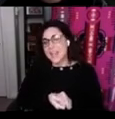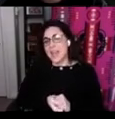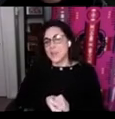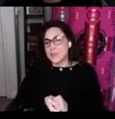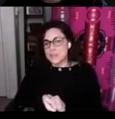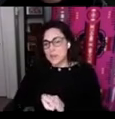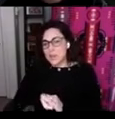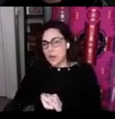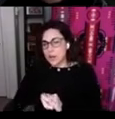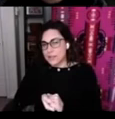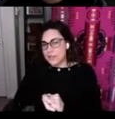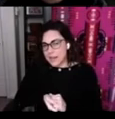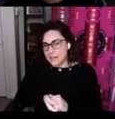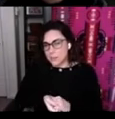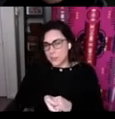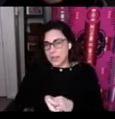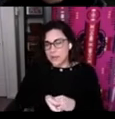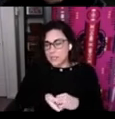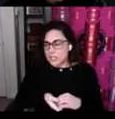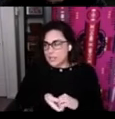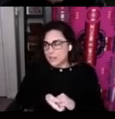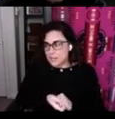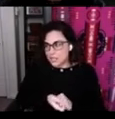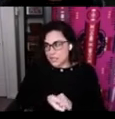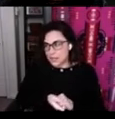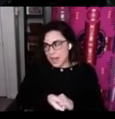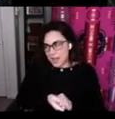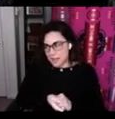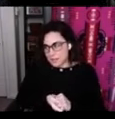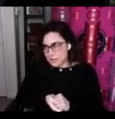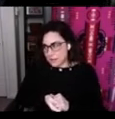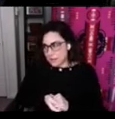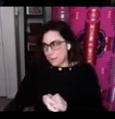and the reason that we called it that is that we had originally envisioned it as